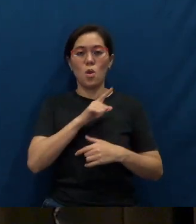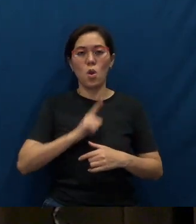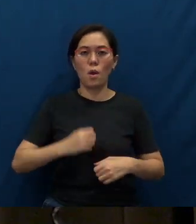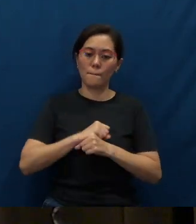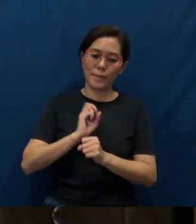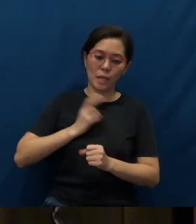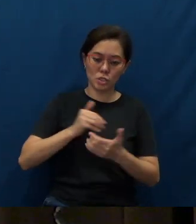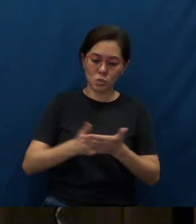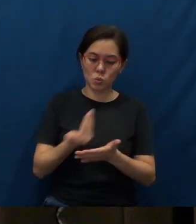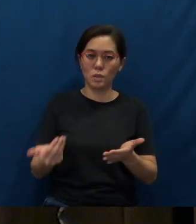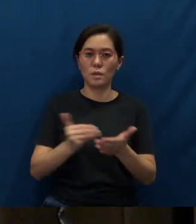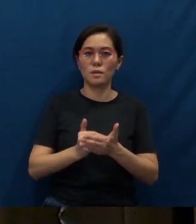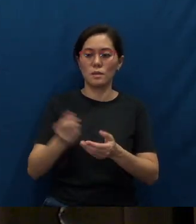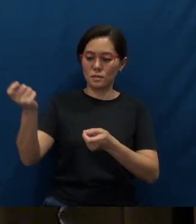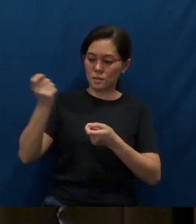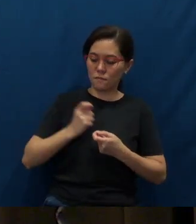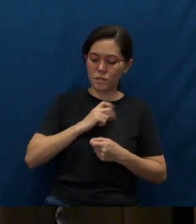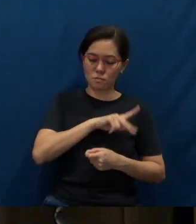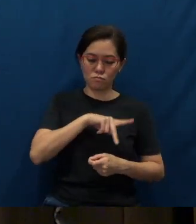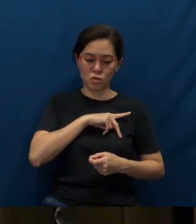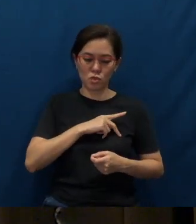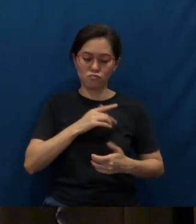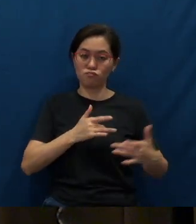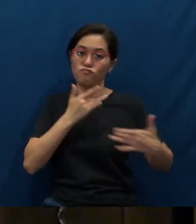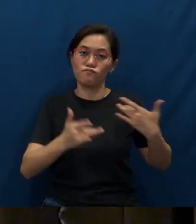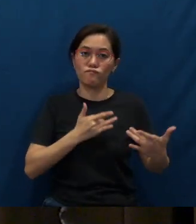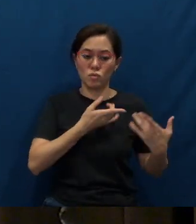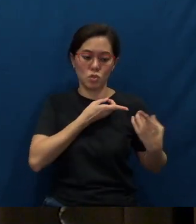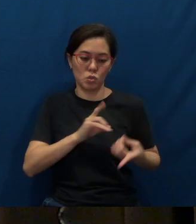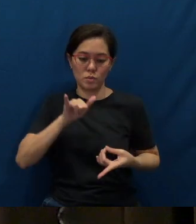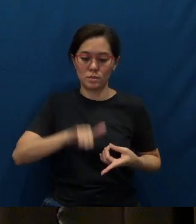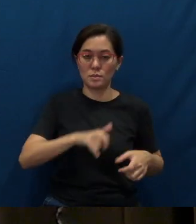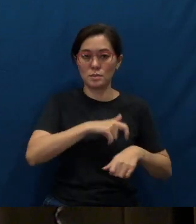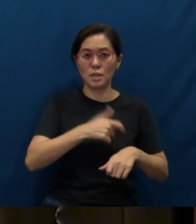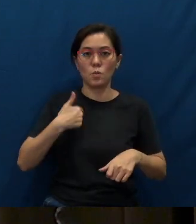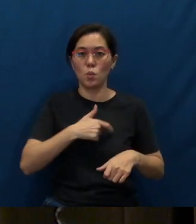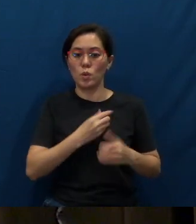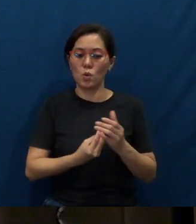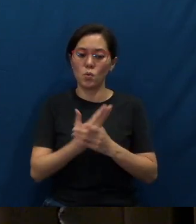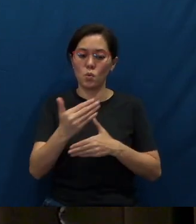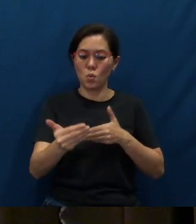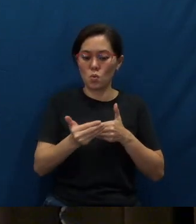May You grant us personal revival, that during this time, we can grow closer to You.